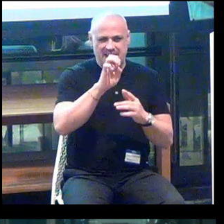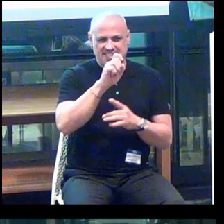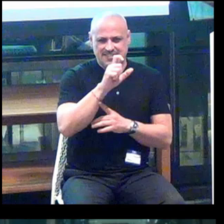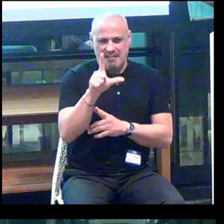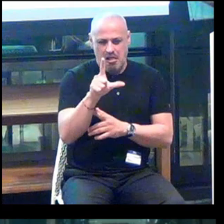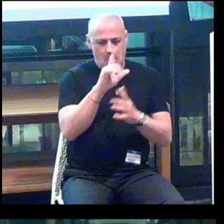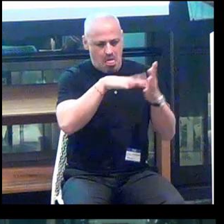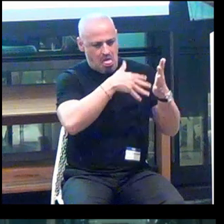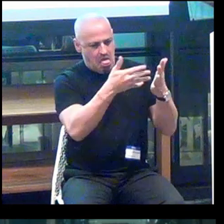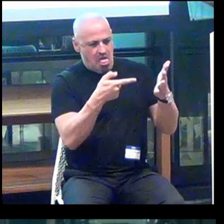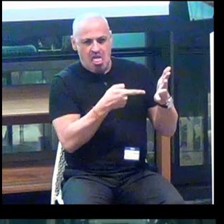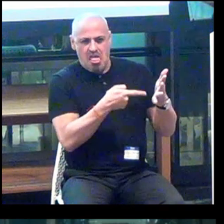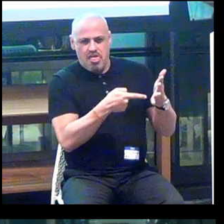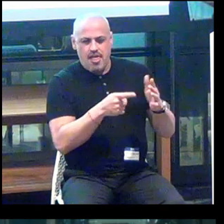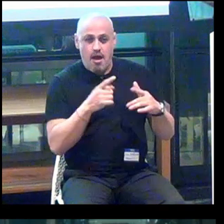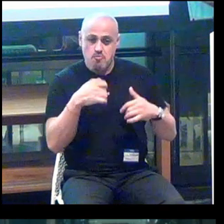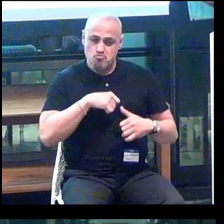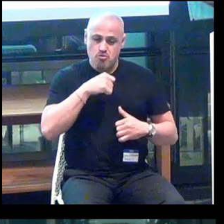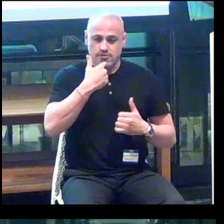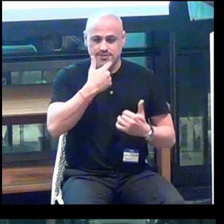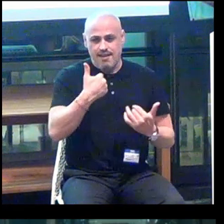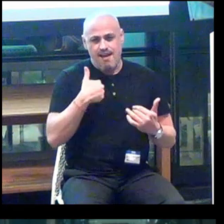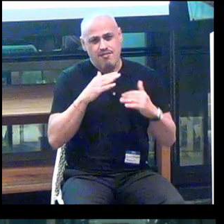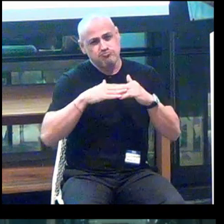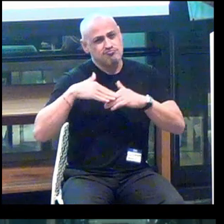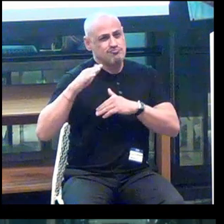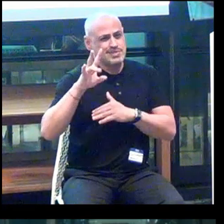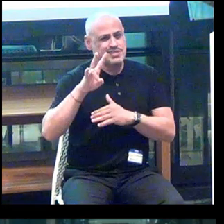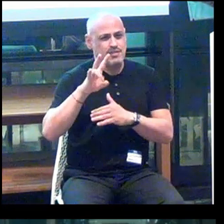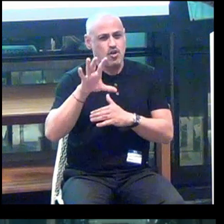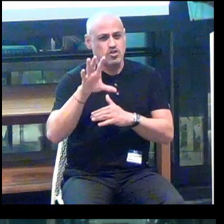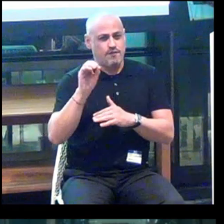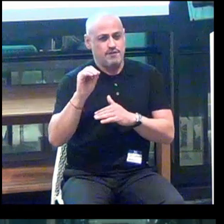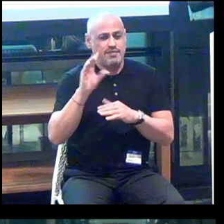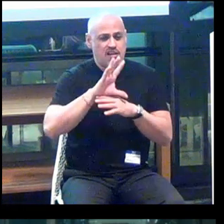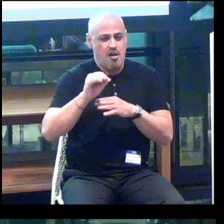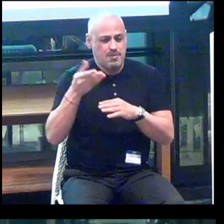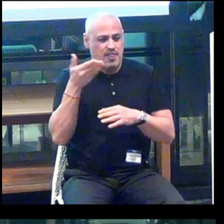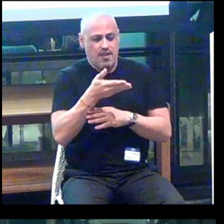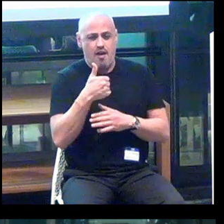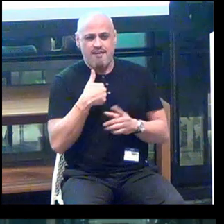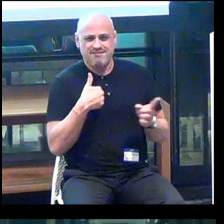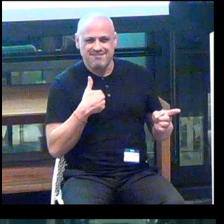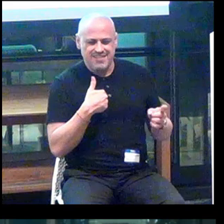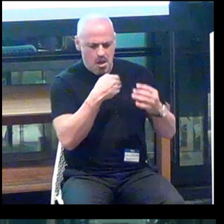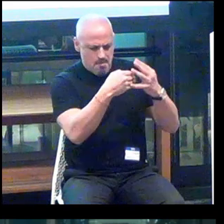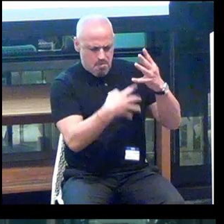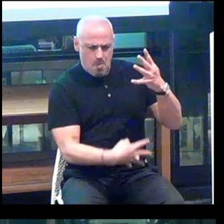And I'm proud to say that now it has over 750 companies in it.